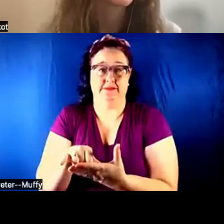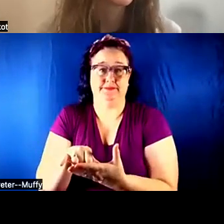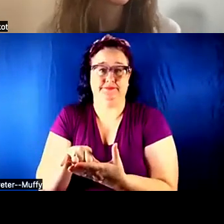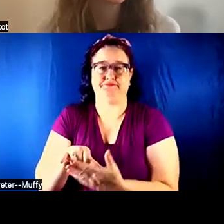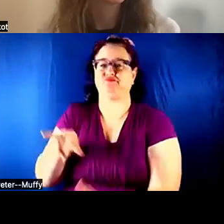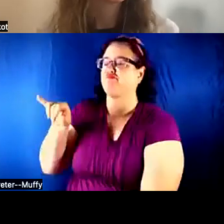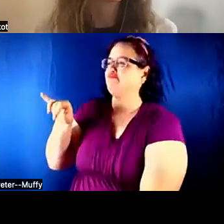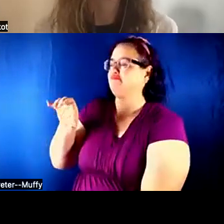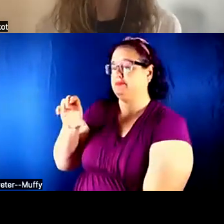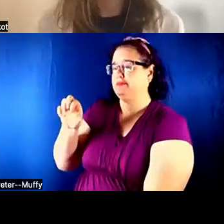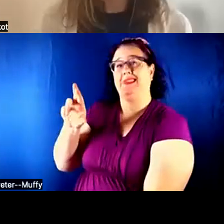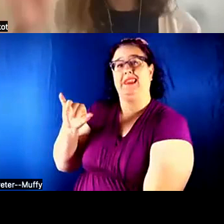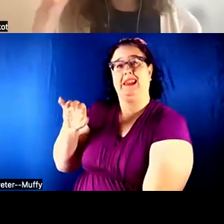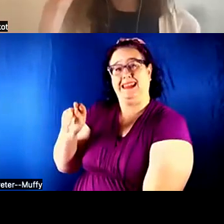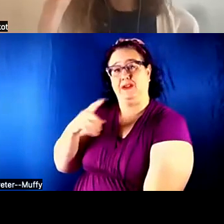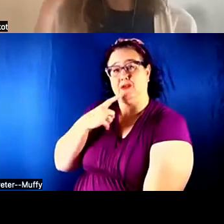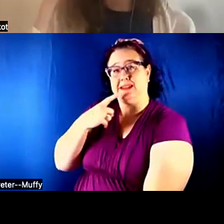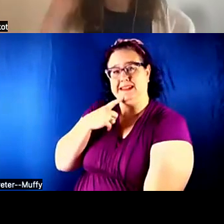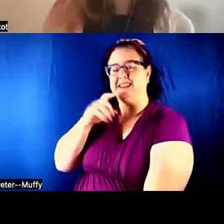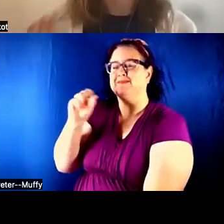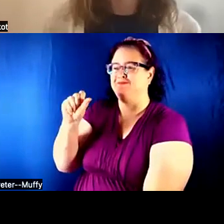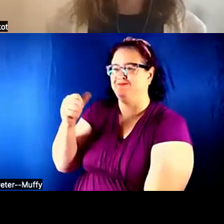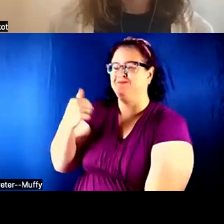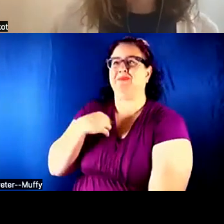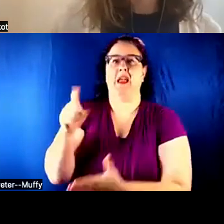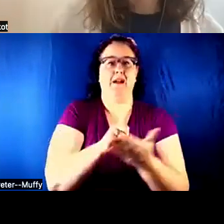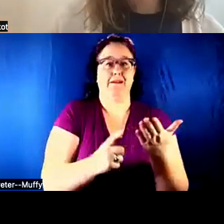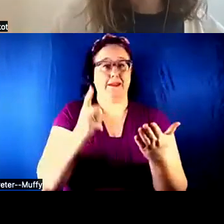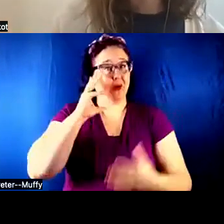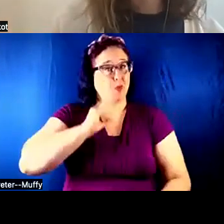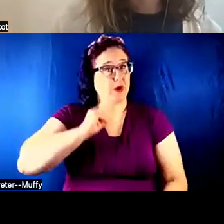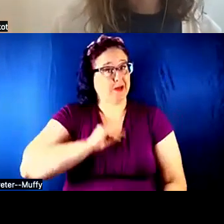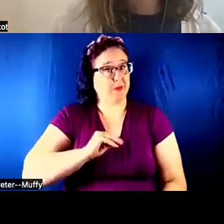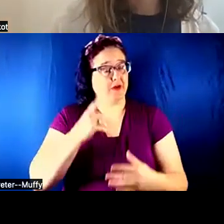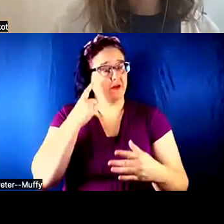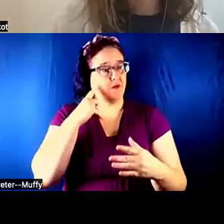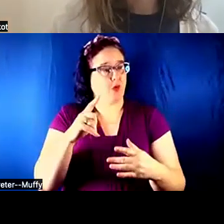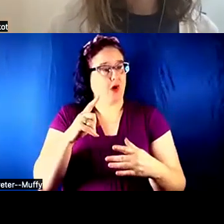Carin: I have to say that there is an experience for sensory booth ones.